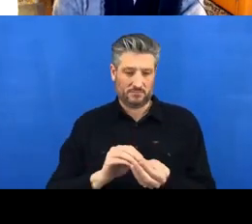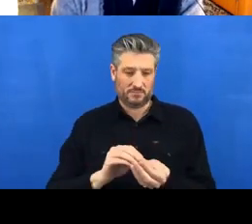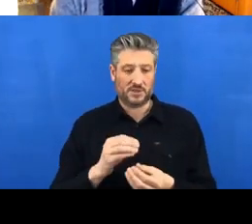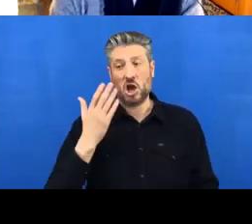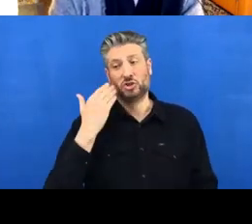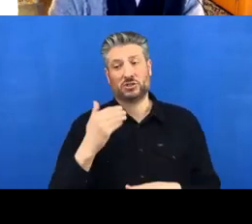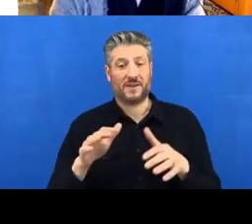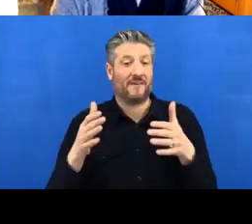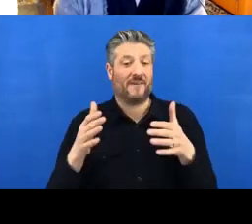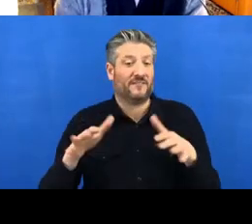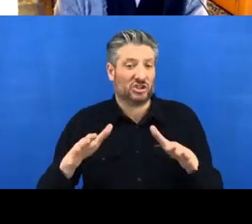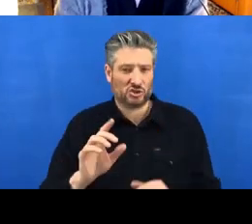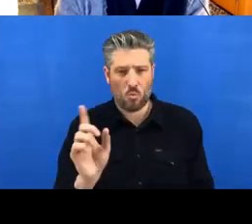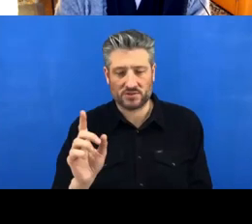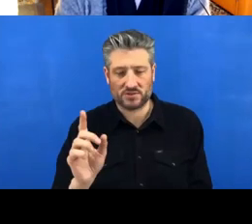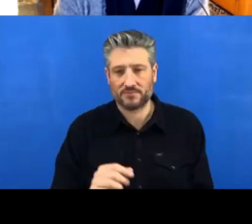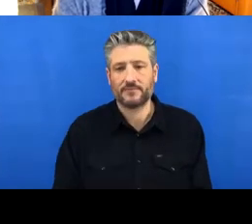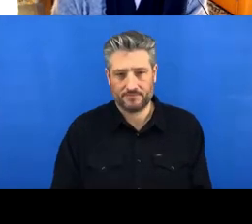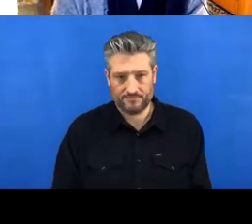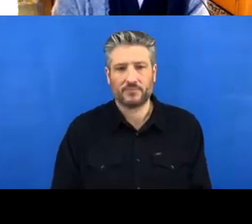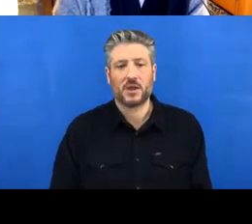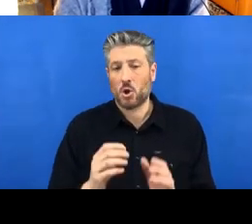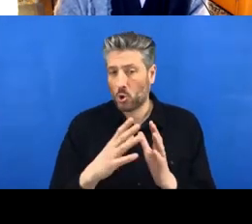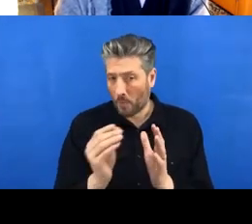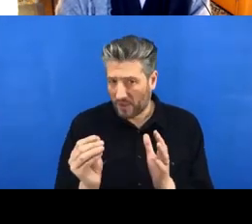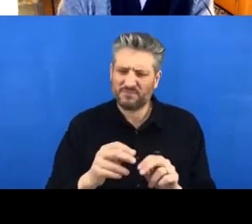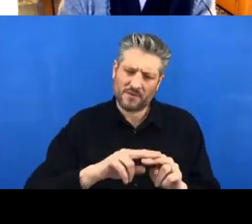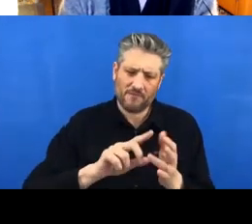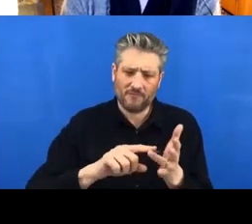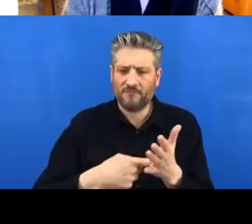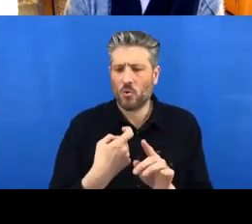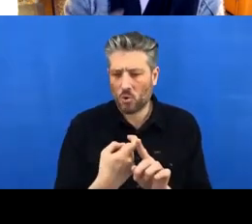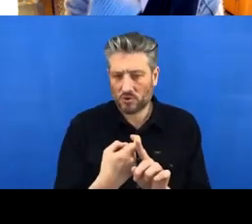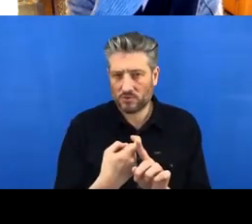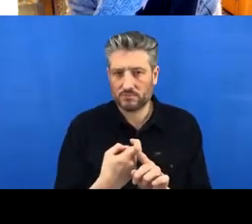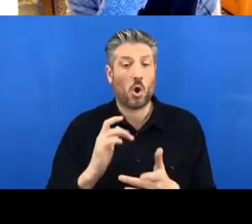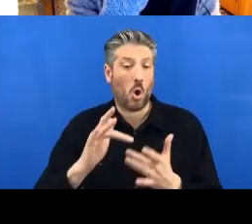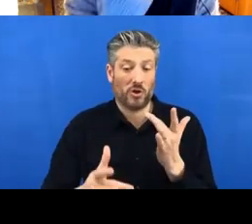So we make an online copy on our GitHub account and then, like before,